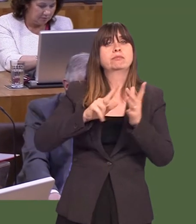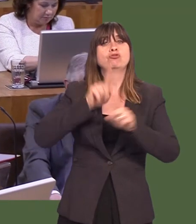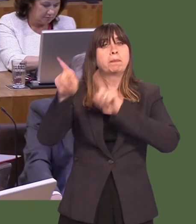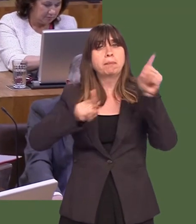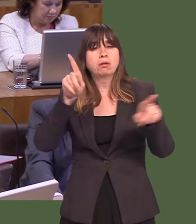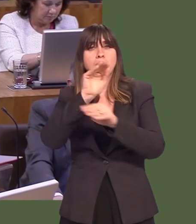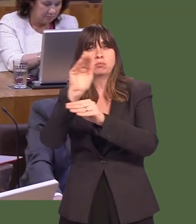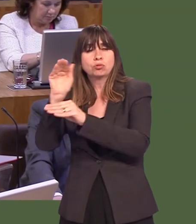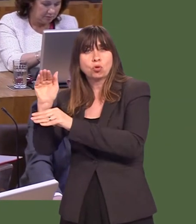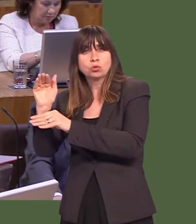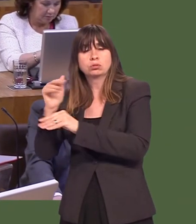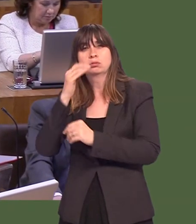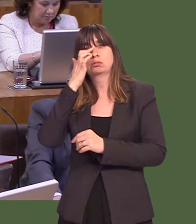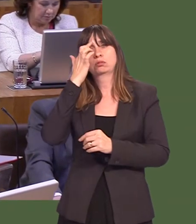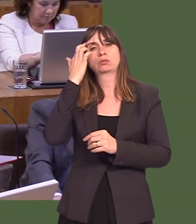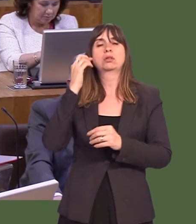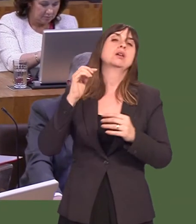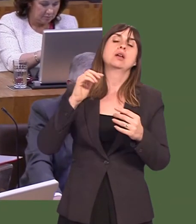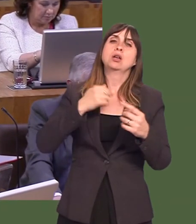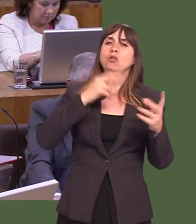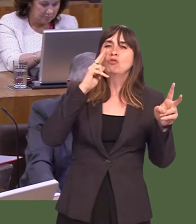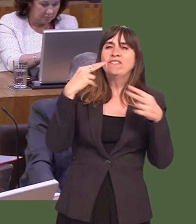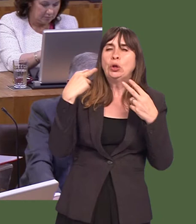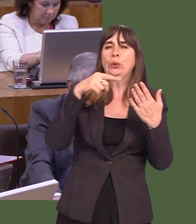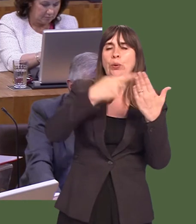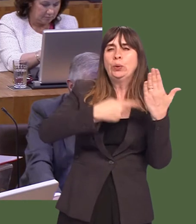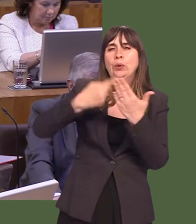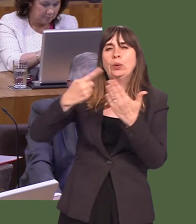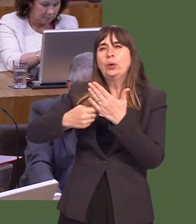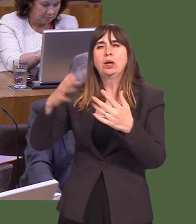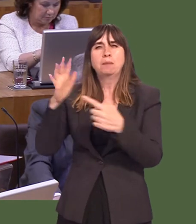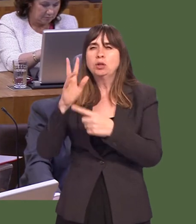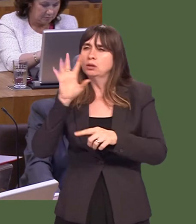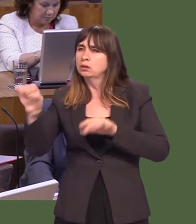As part of that process of review, itís hugely important to understand where the best practice